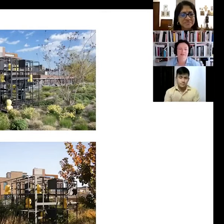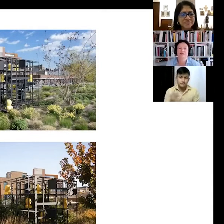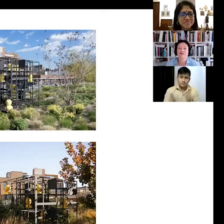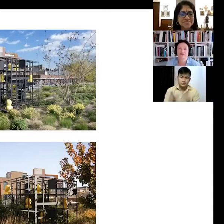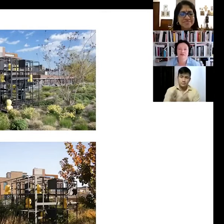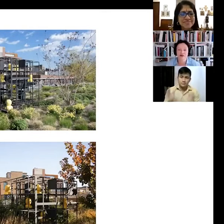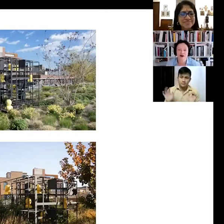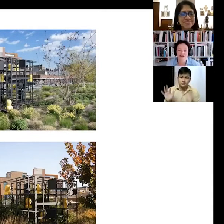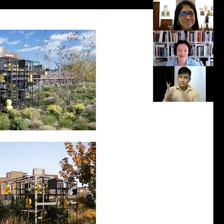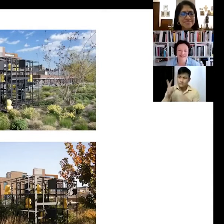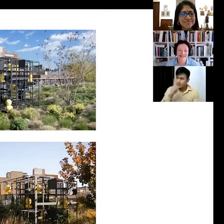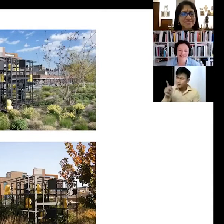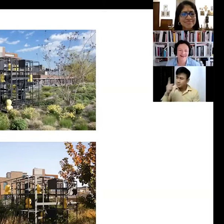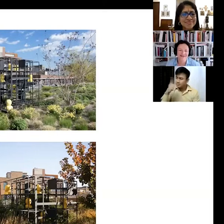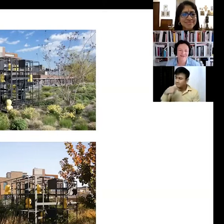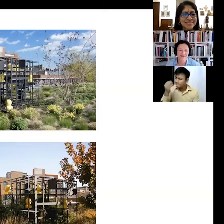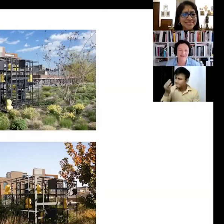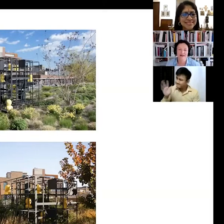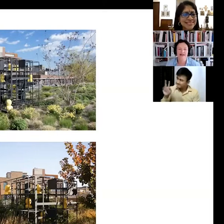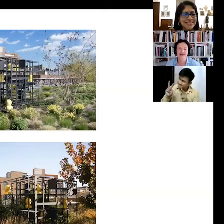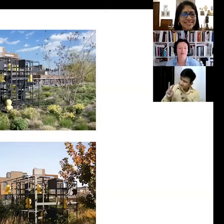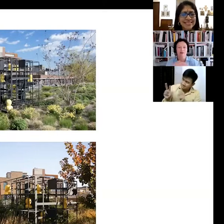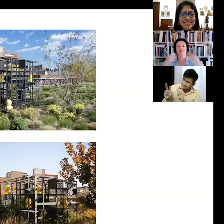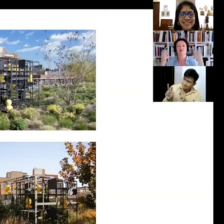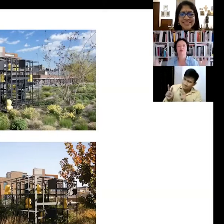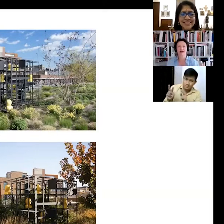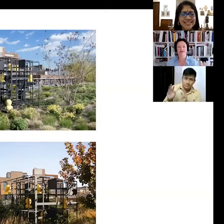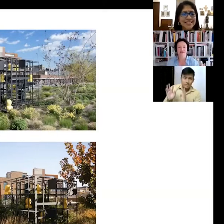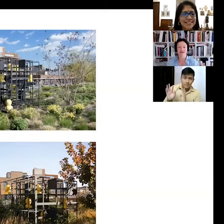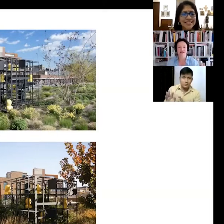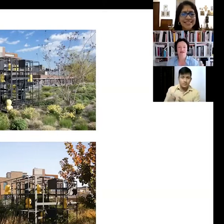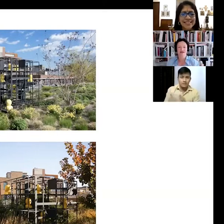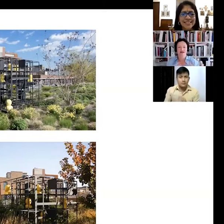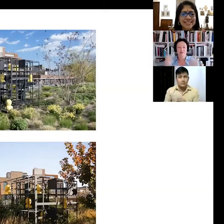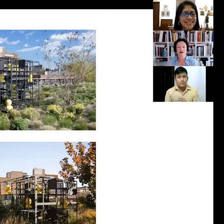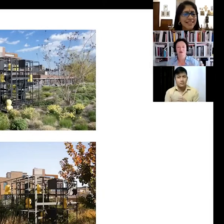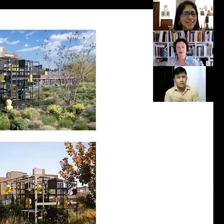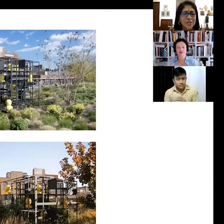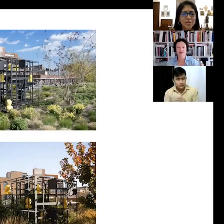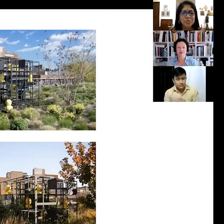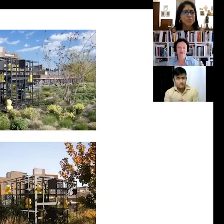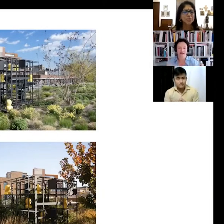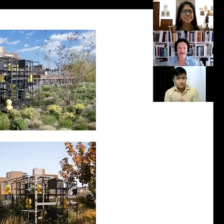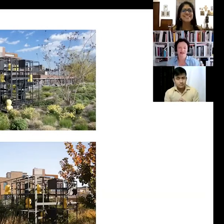beautiful fall colors of the piece that becomes almost one thing, one whole thing with the rest of